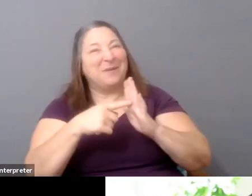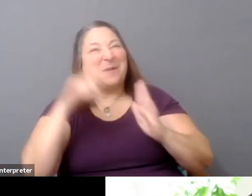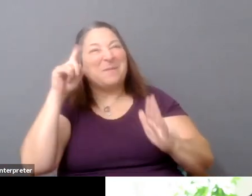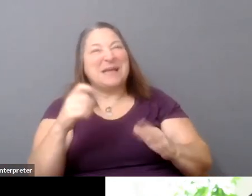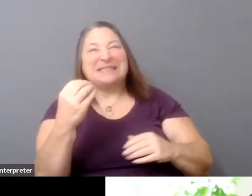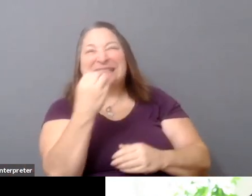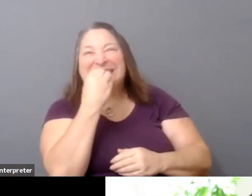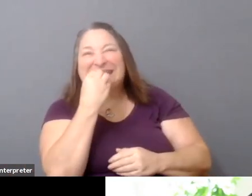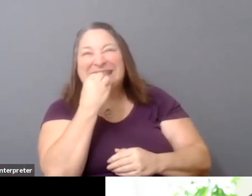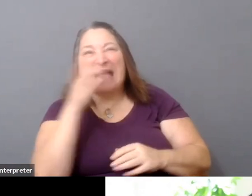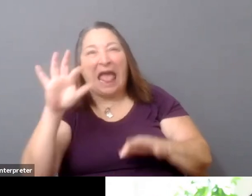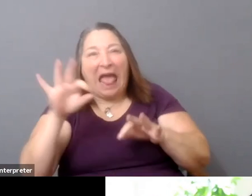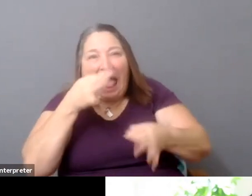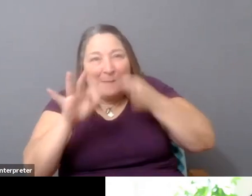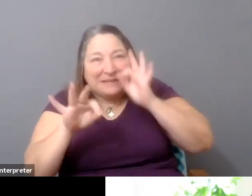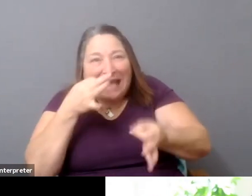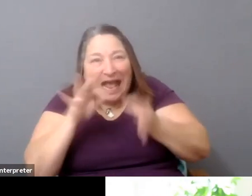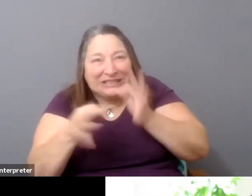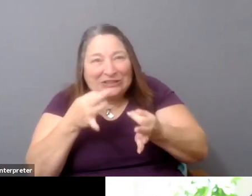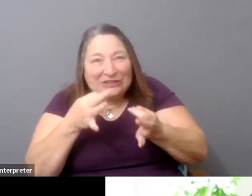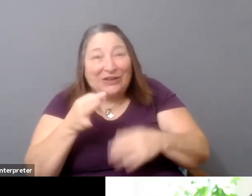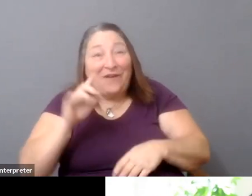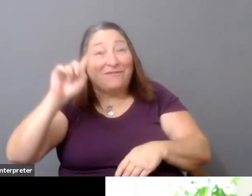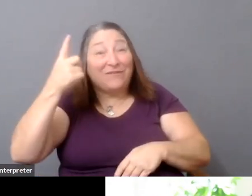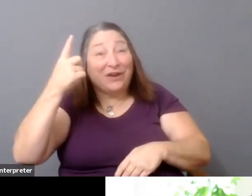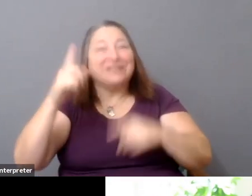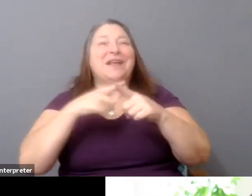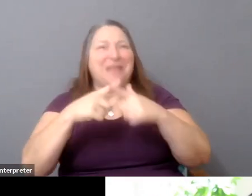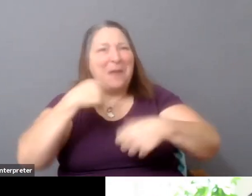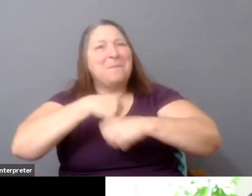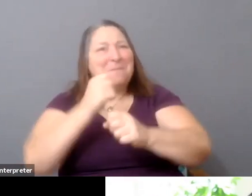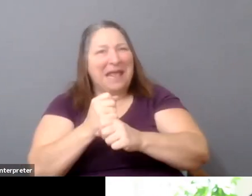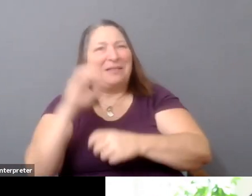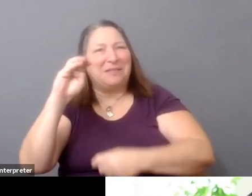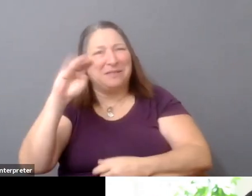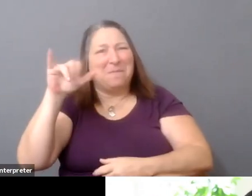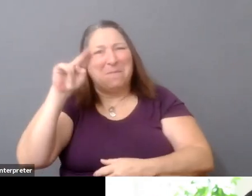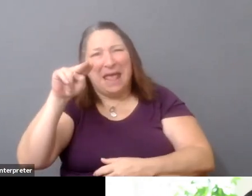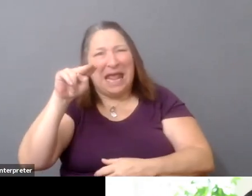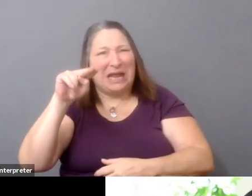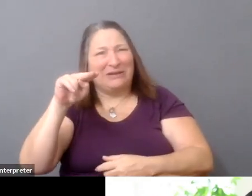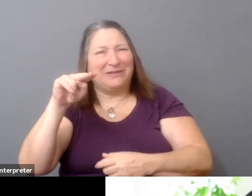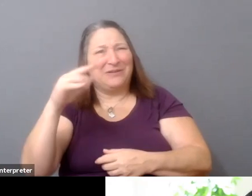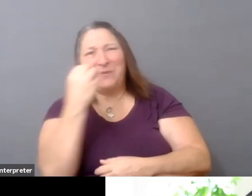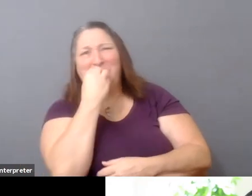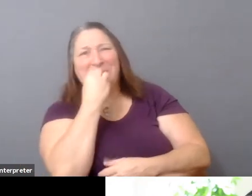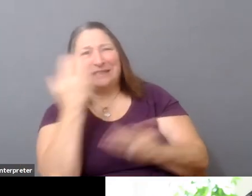you might be making appetizers for five years. But if you successfully do that and if you're consistent and people understand who you are